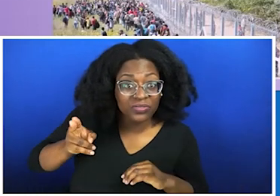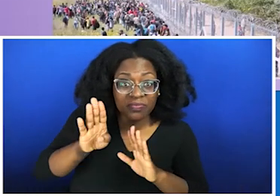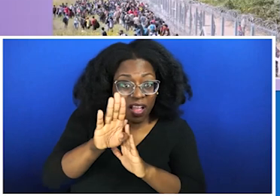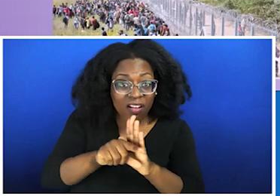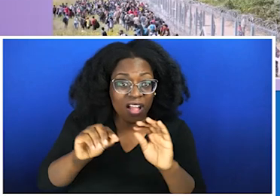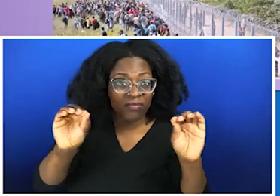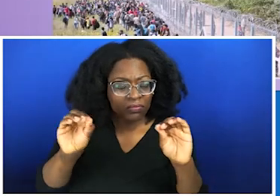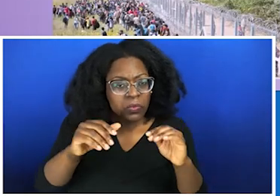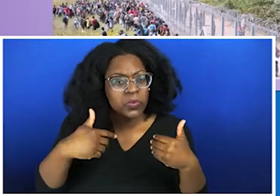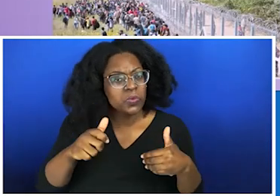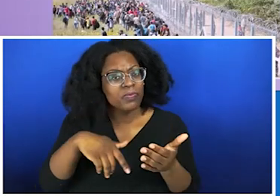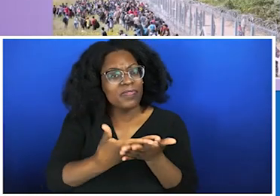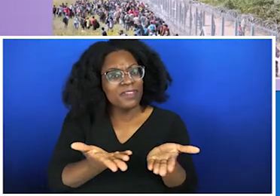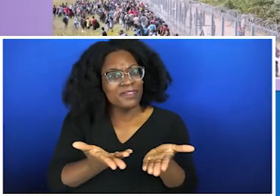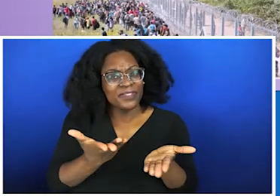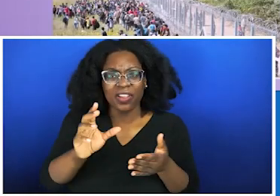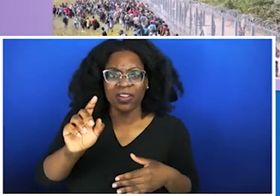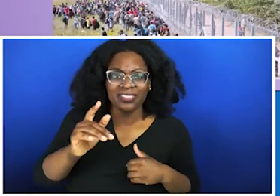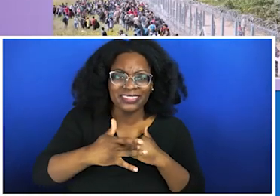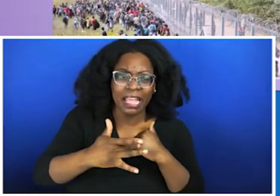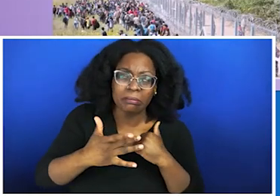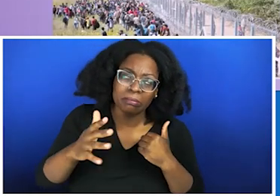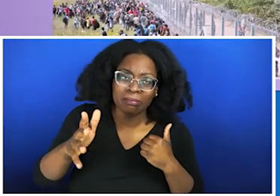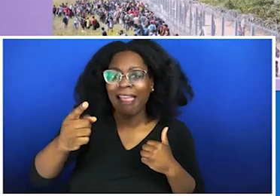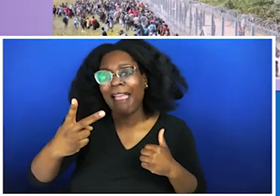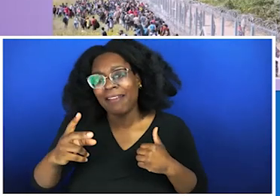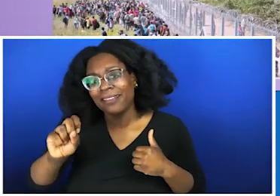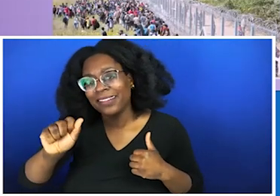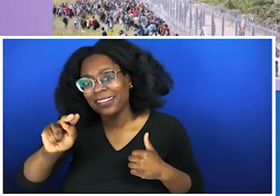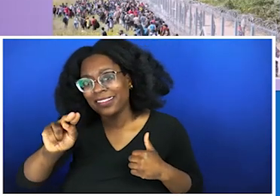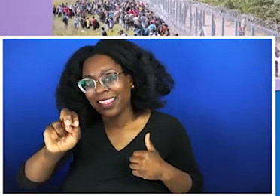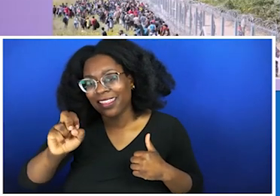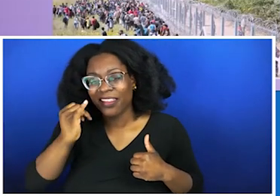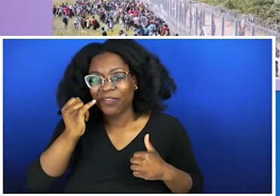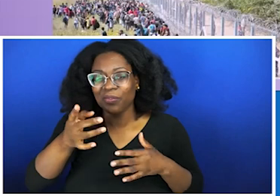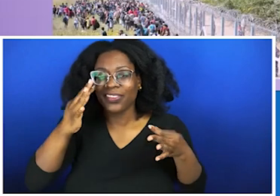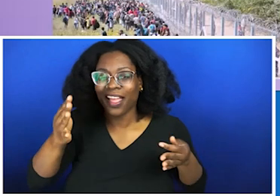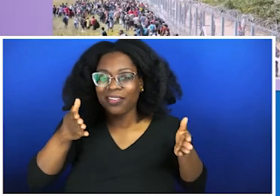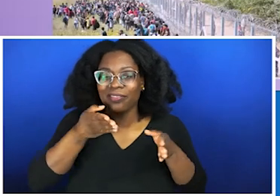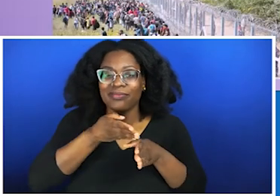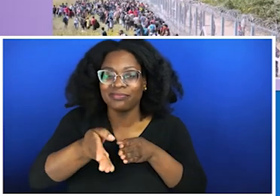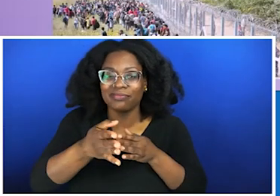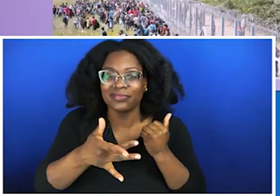and ingest your own experience, and understand the reality and the magnitude of what you are going through, and what our communities are going through.